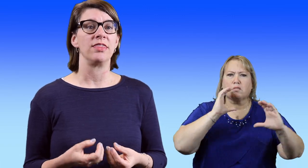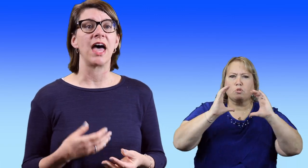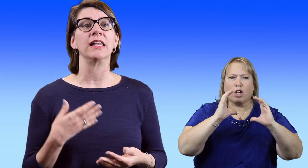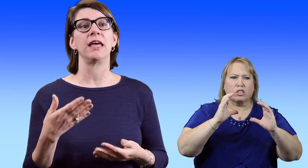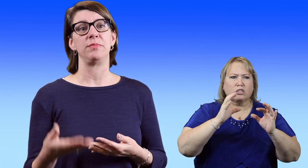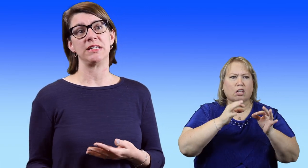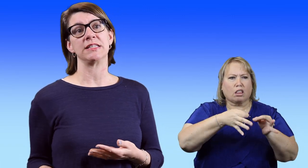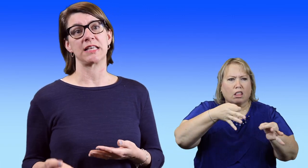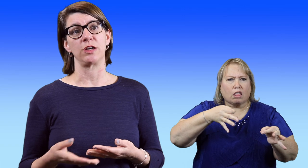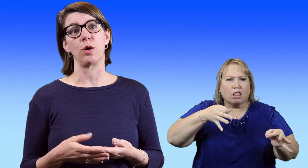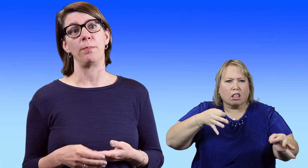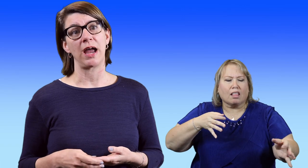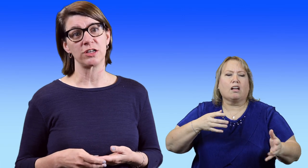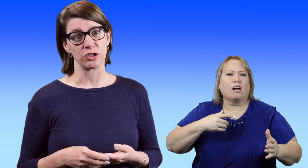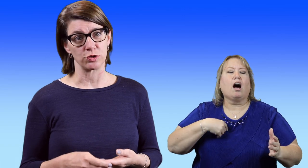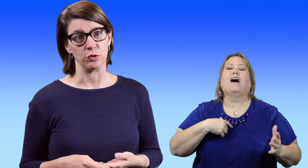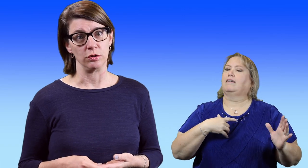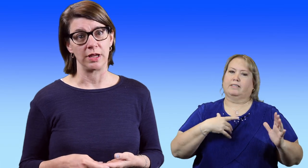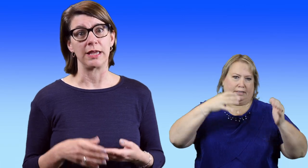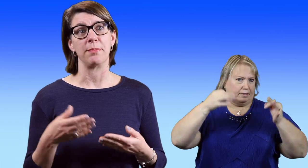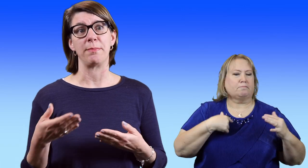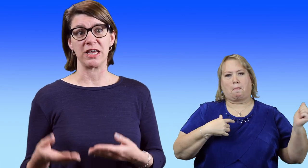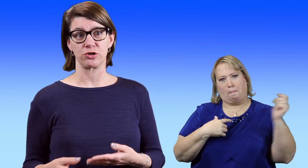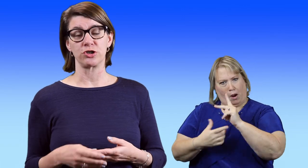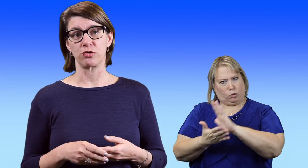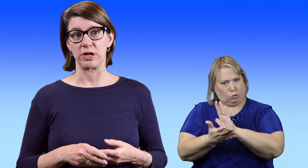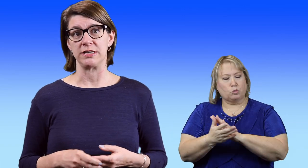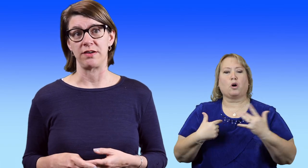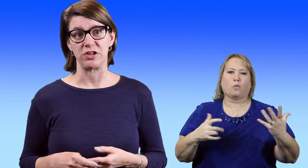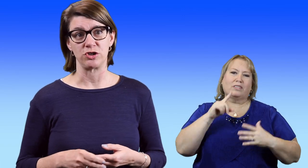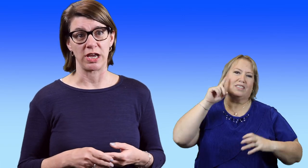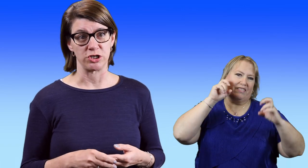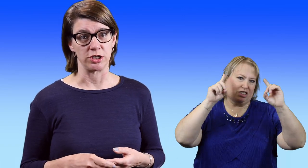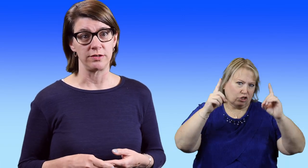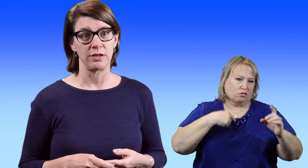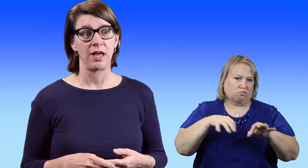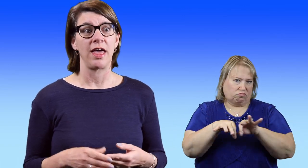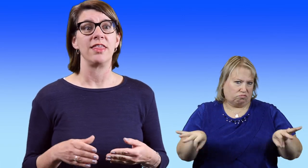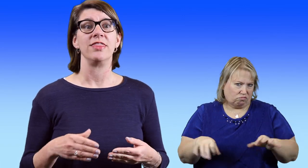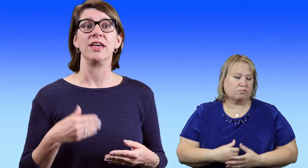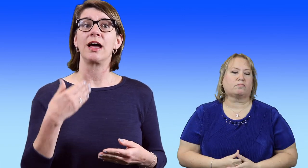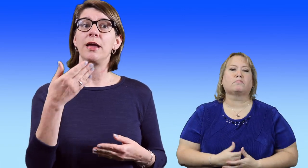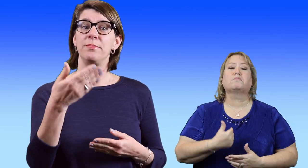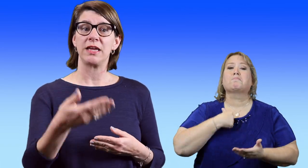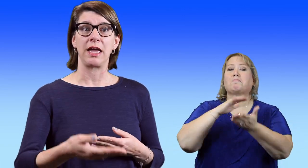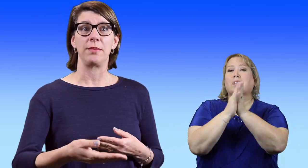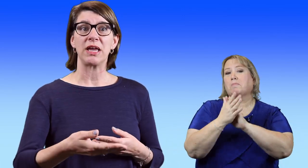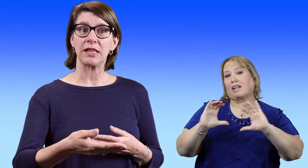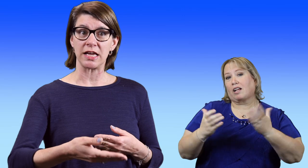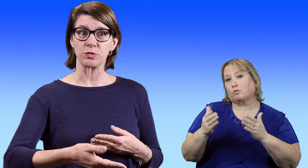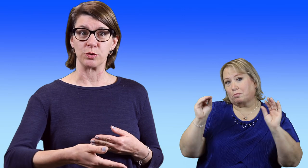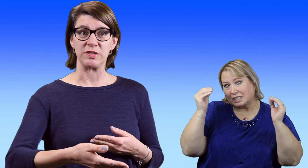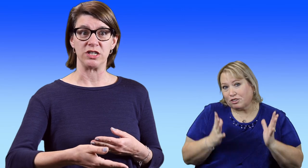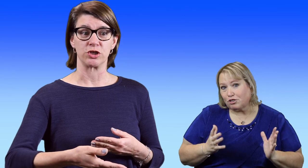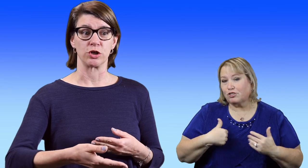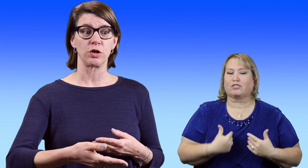That led me to decide to go back to school and get my Master's degree in deaf education. Then I became a classroom teacher.